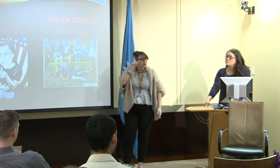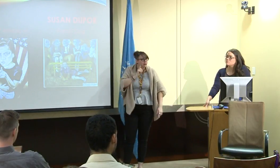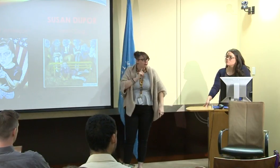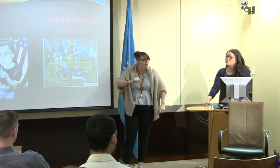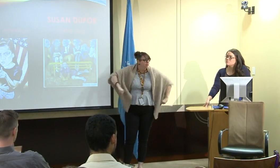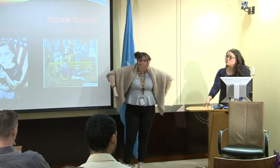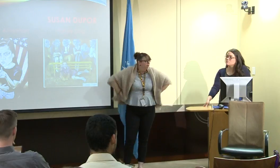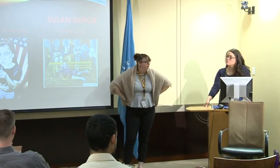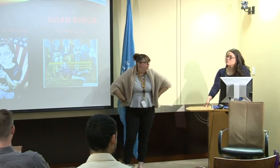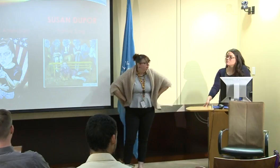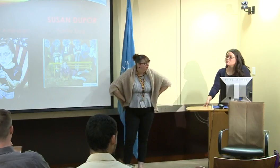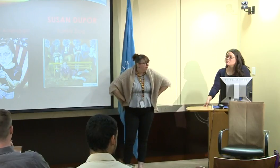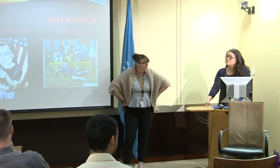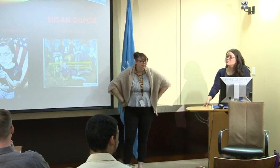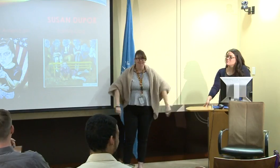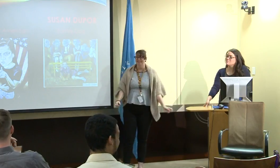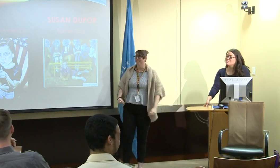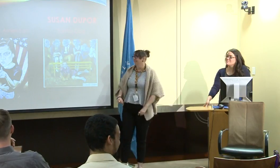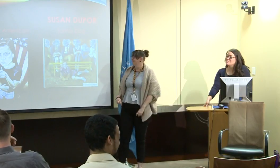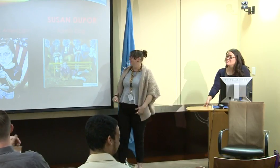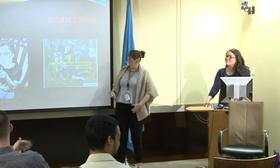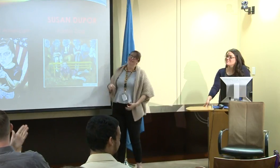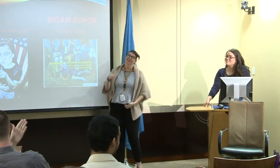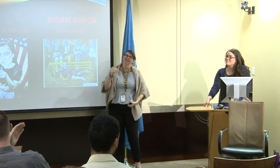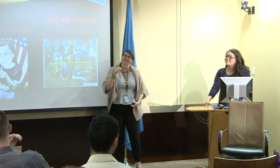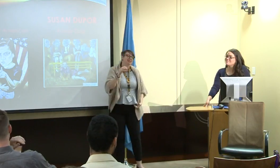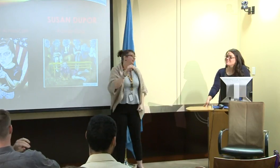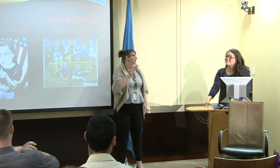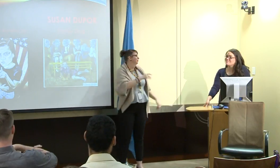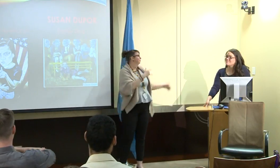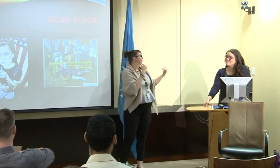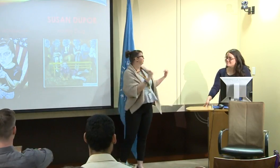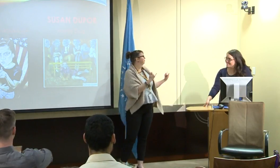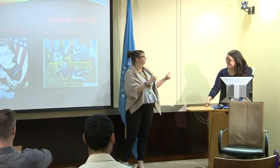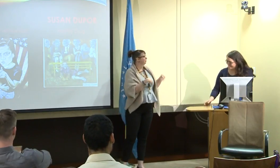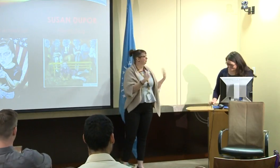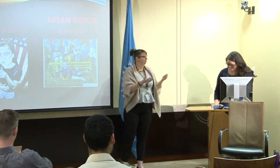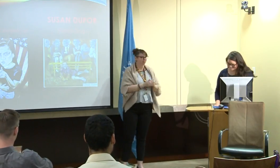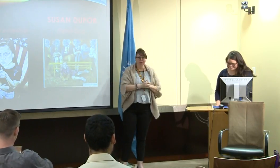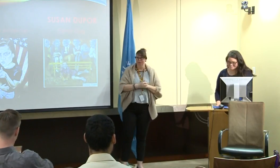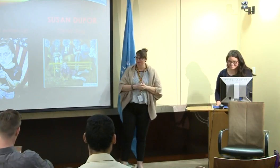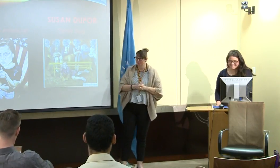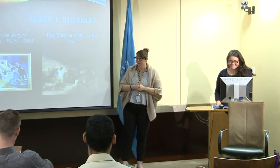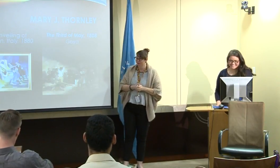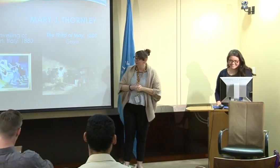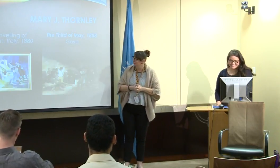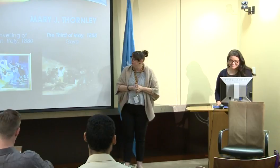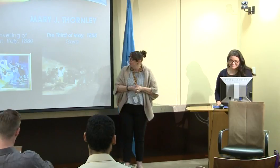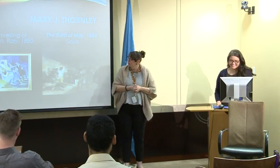with a full language intact. So you know -- I wish my parents were deaf.